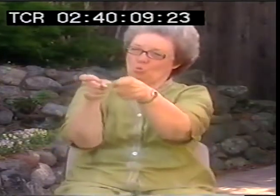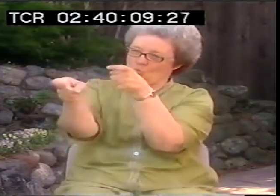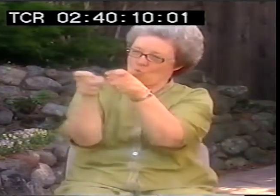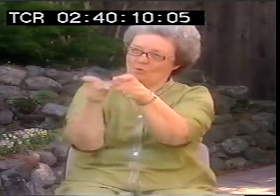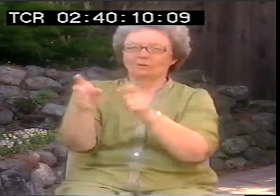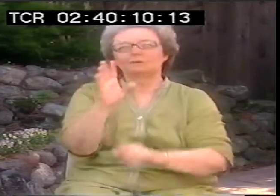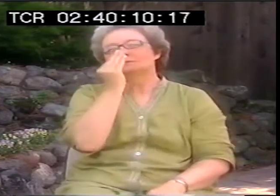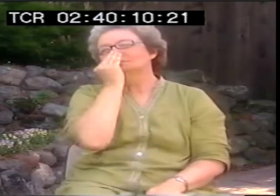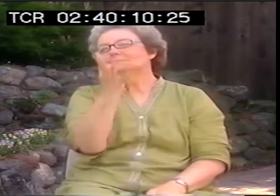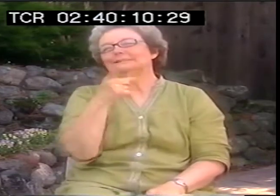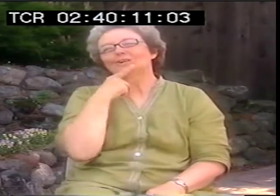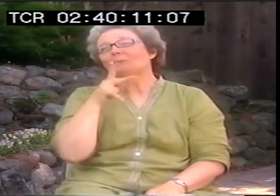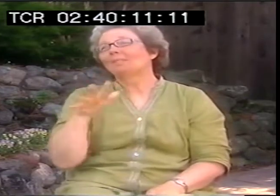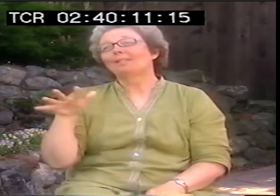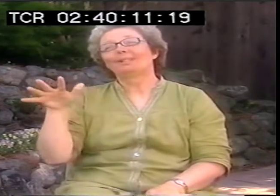You know like I just gotta tell you, we don't--